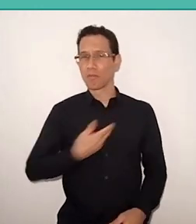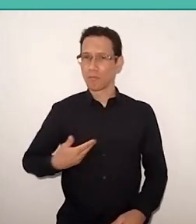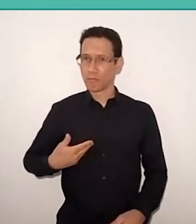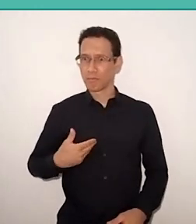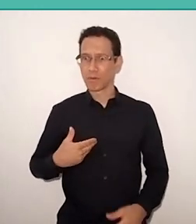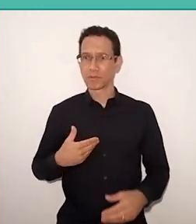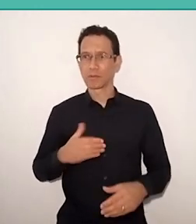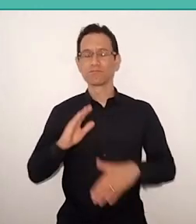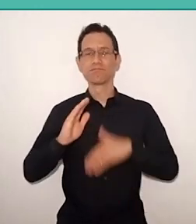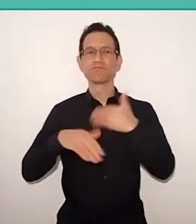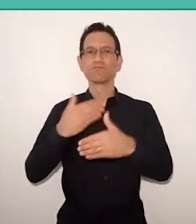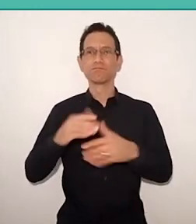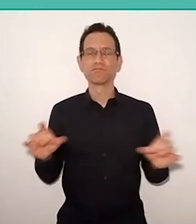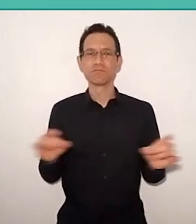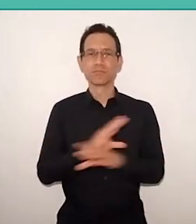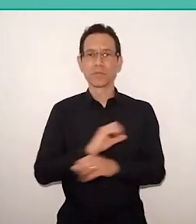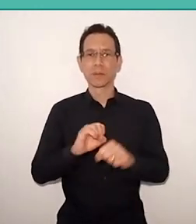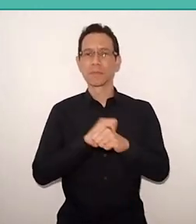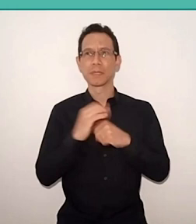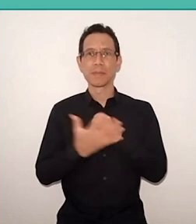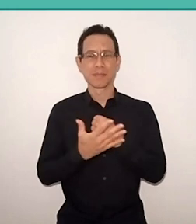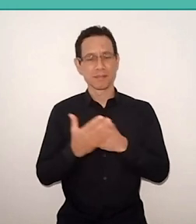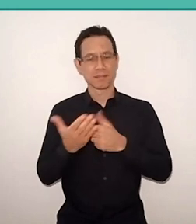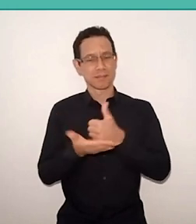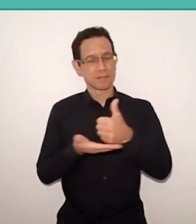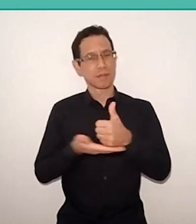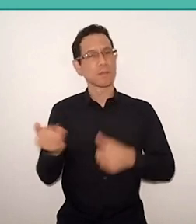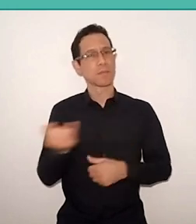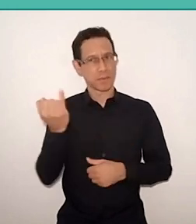the importance, the central foundation of public education.